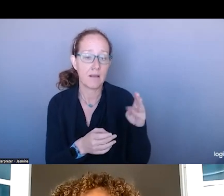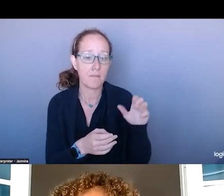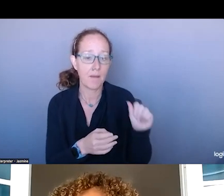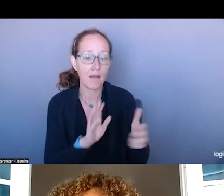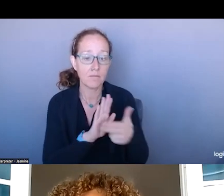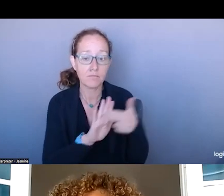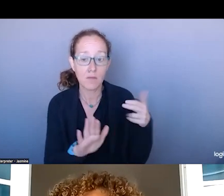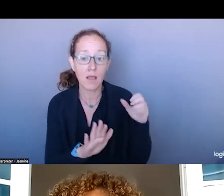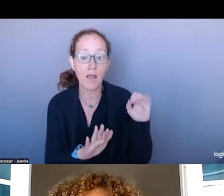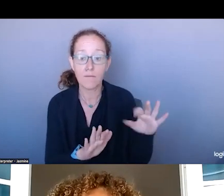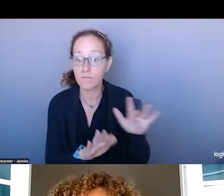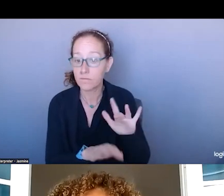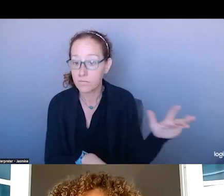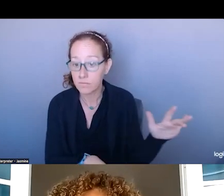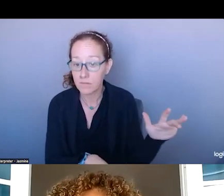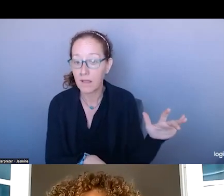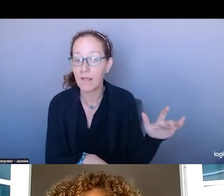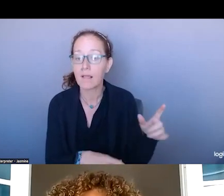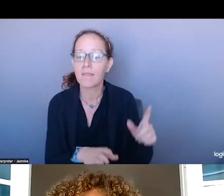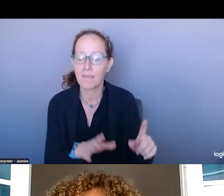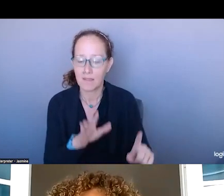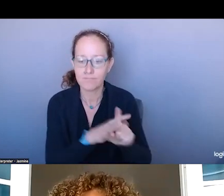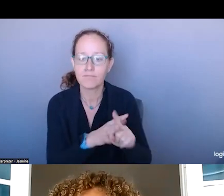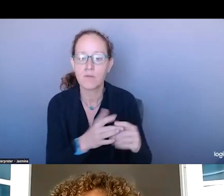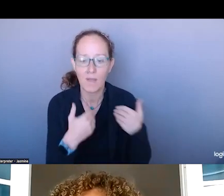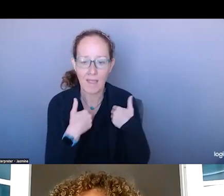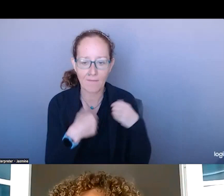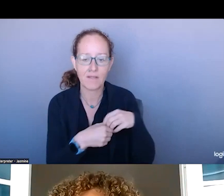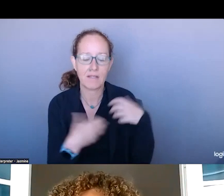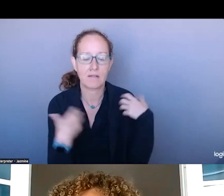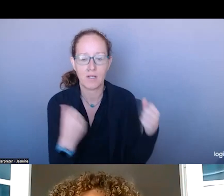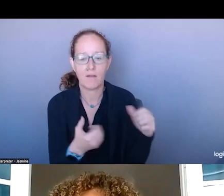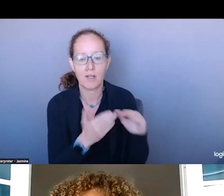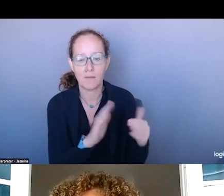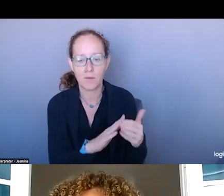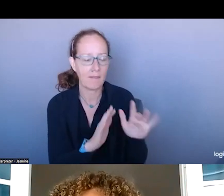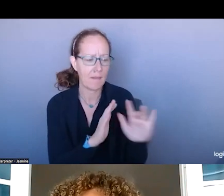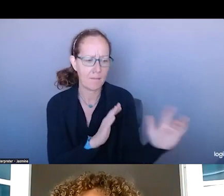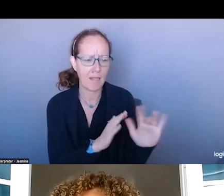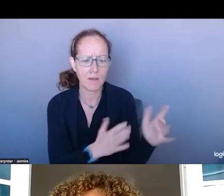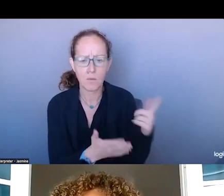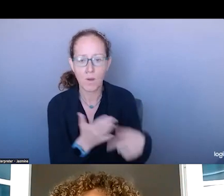EVERYONE SHOULD HAVE JUST SEEN A SCREEN POP UP FOR THEM THAT THEY CAN CLICK THE BUTTON. FEEL FREE TO RESPOND THERE.